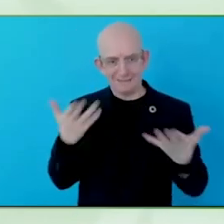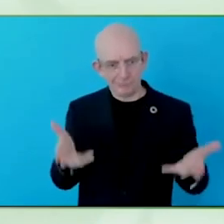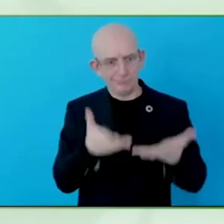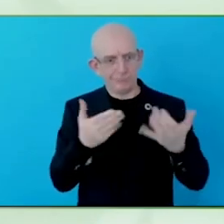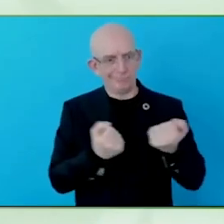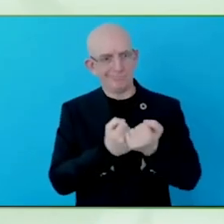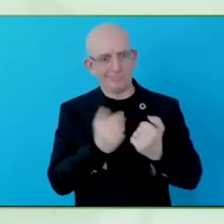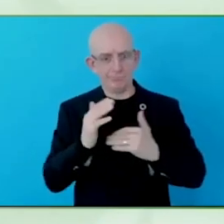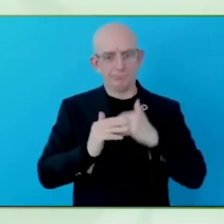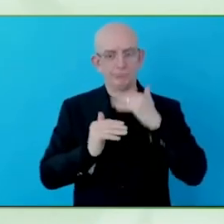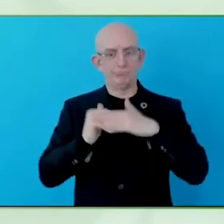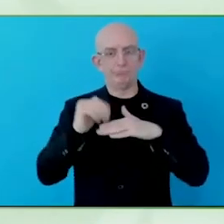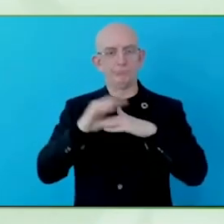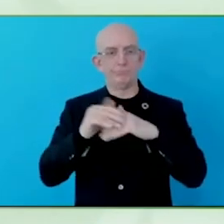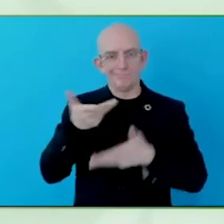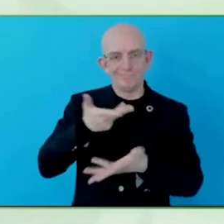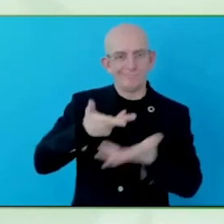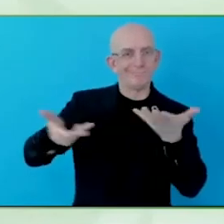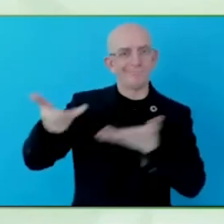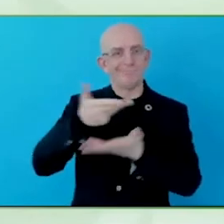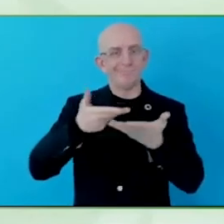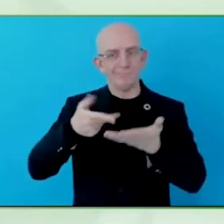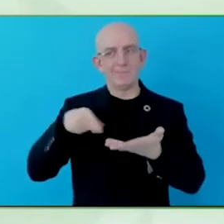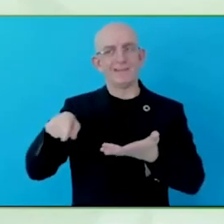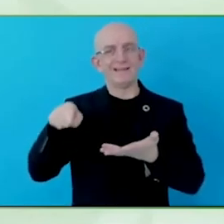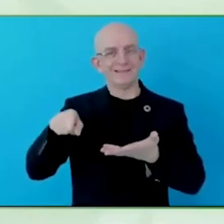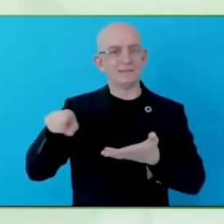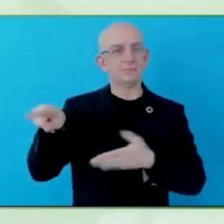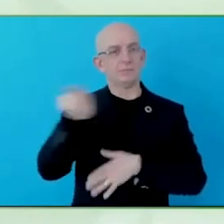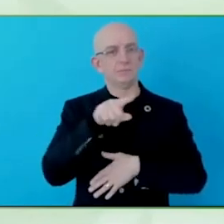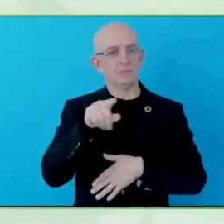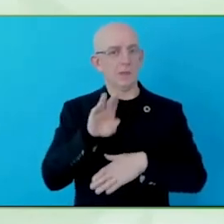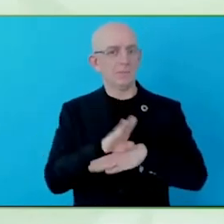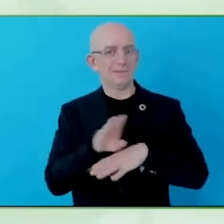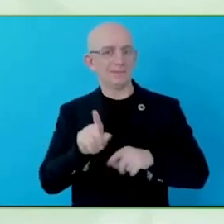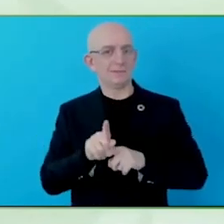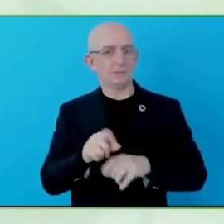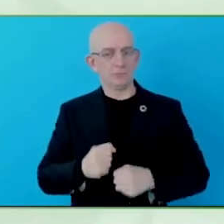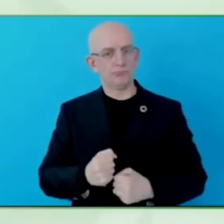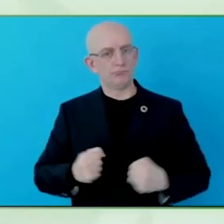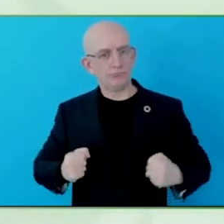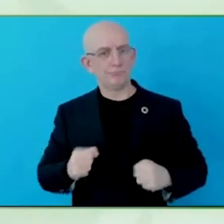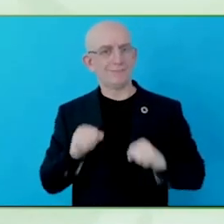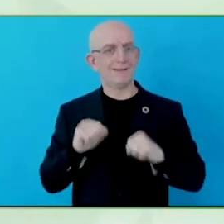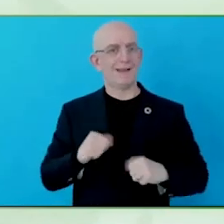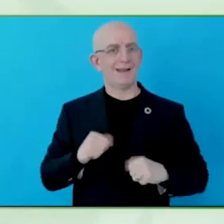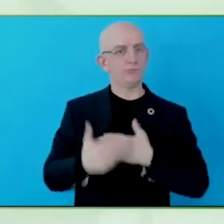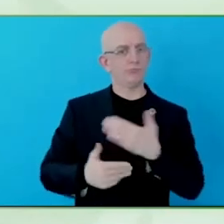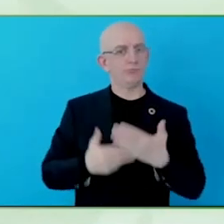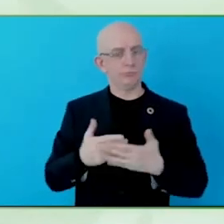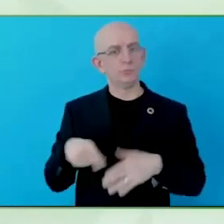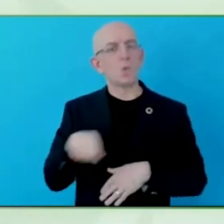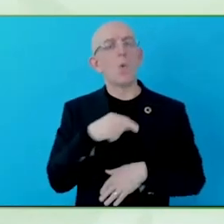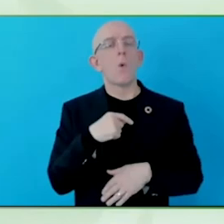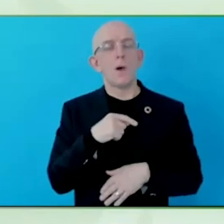them to improve their disability performance. Using the tools so both sides of the table getting the understanding